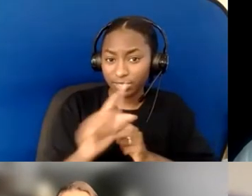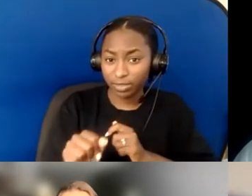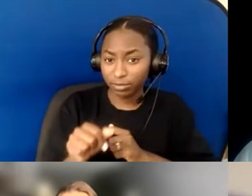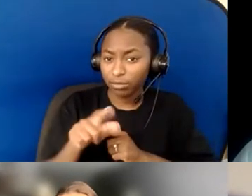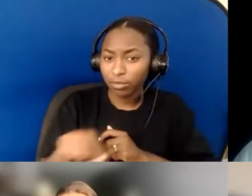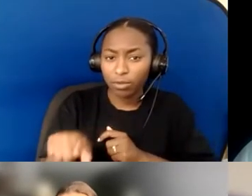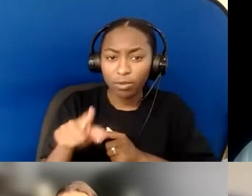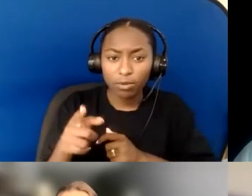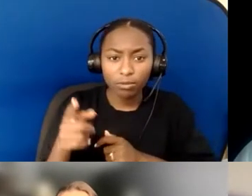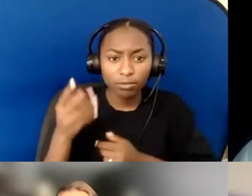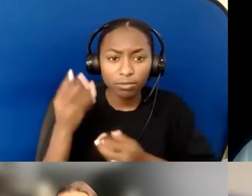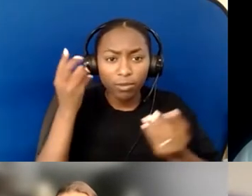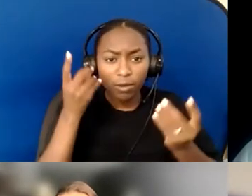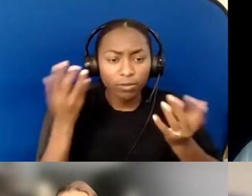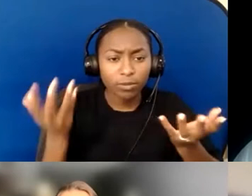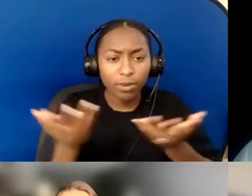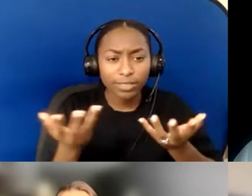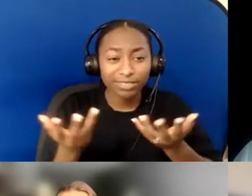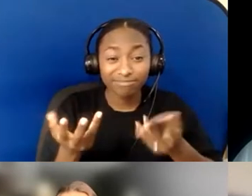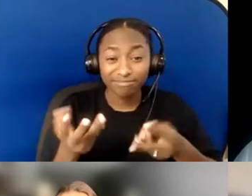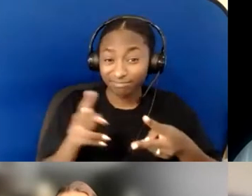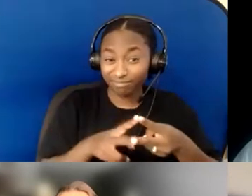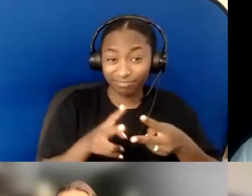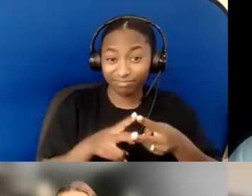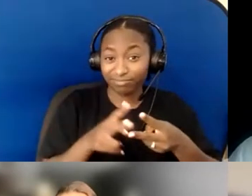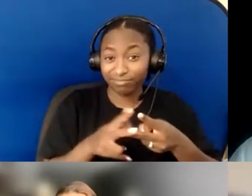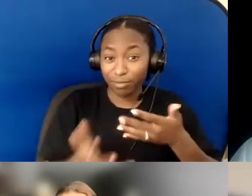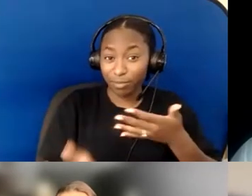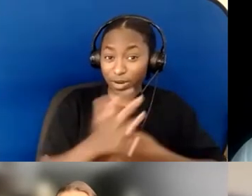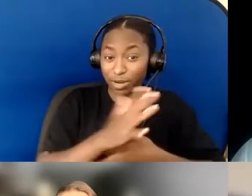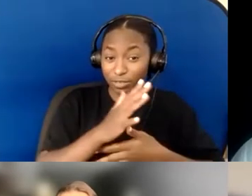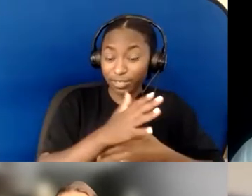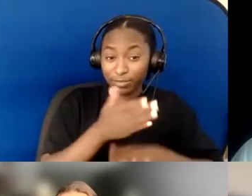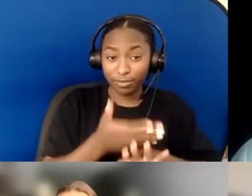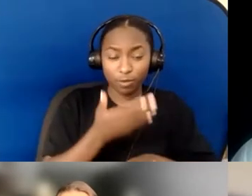Before we even make our own suggestions and task lists